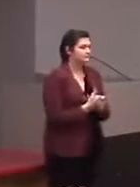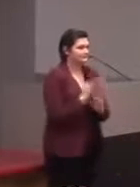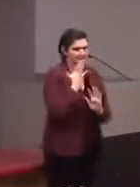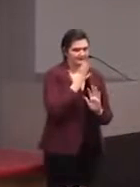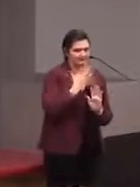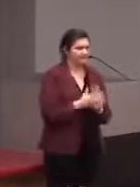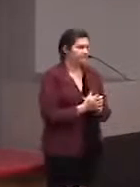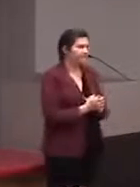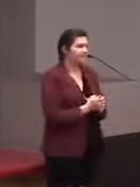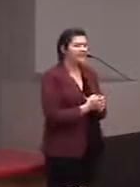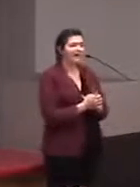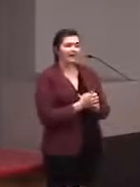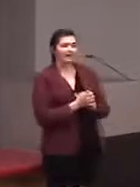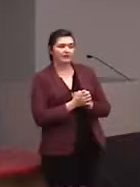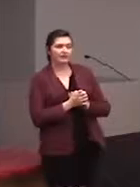Yeah. [Audience Member] So I'm speaking through